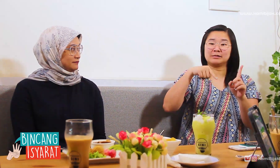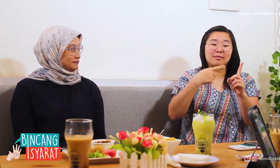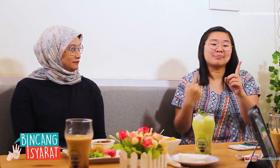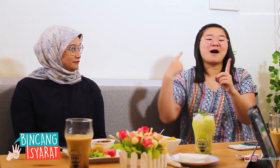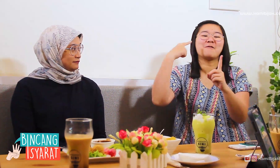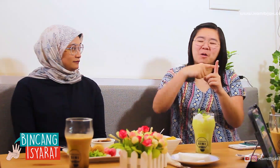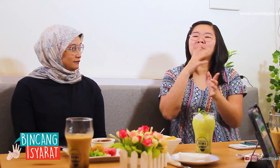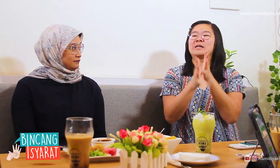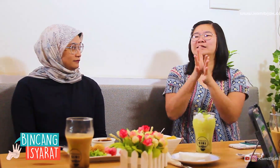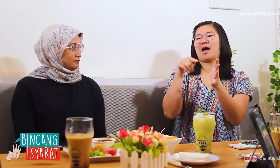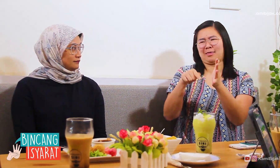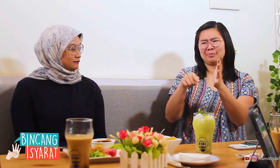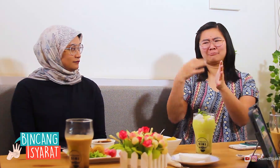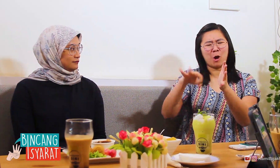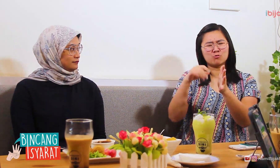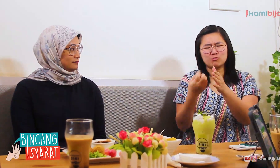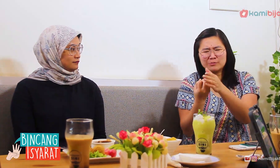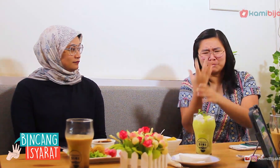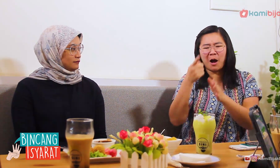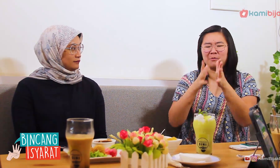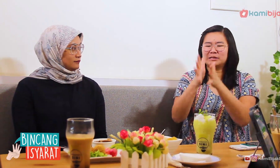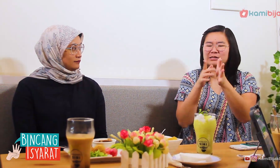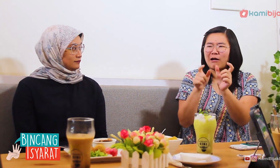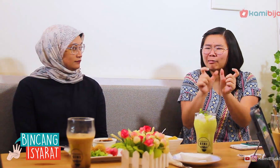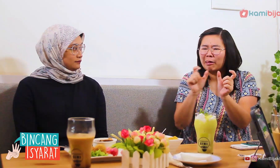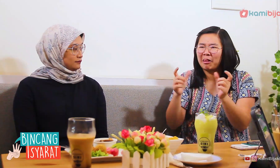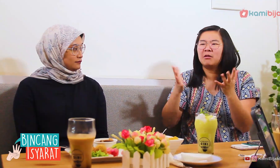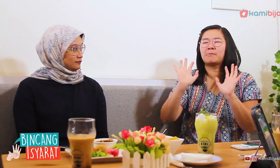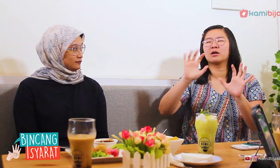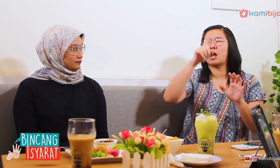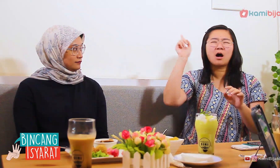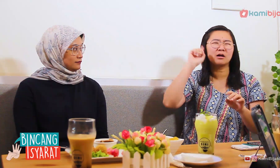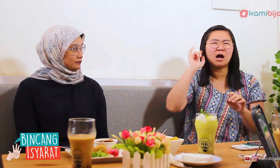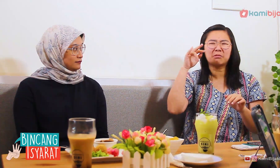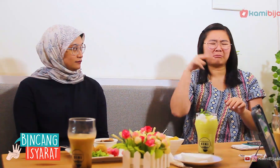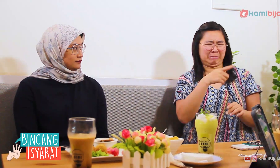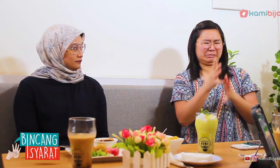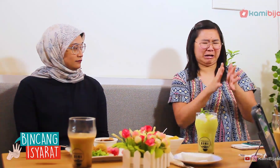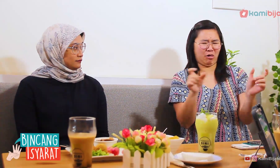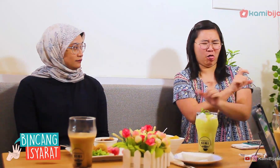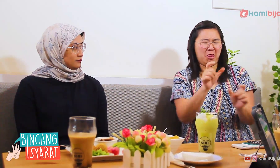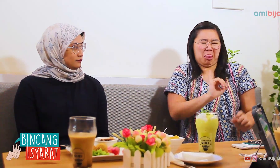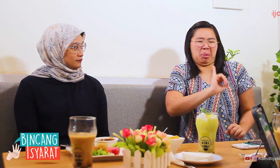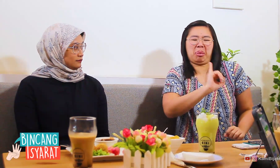This plus sign language, just developing, many friends Look at the structure of sign language is ugly,